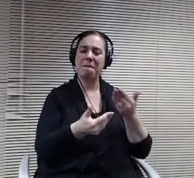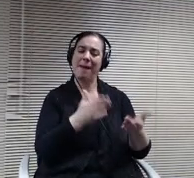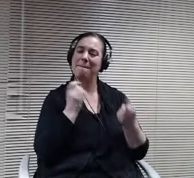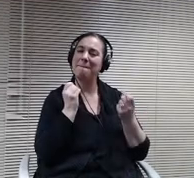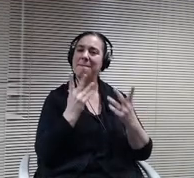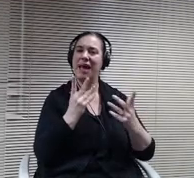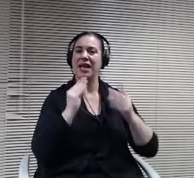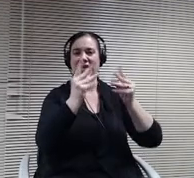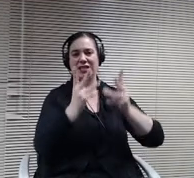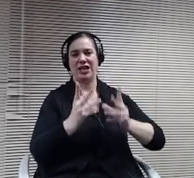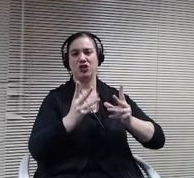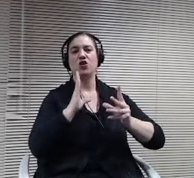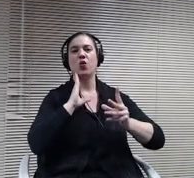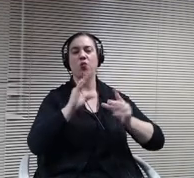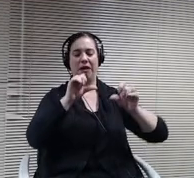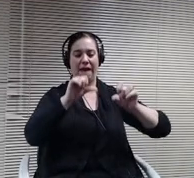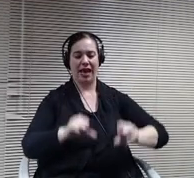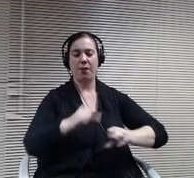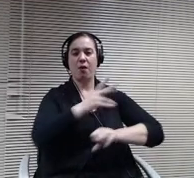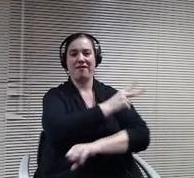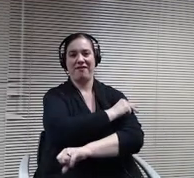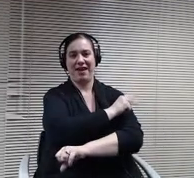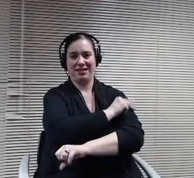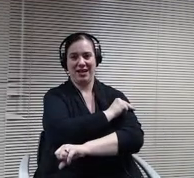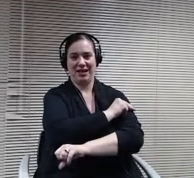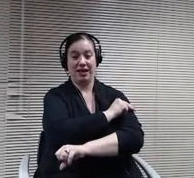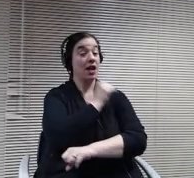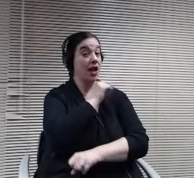to get vaccinated and not just teachers. But other adults